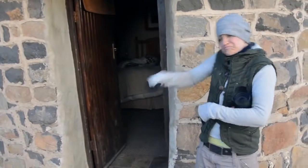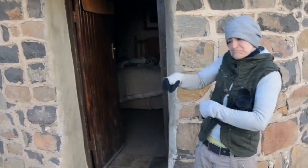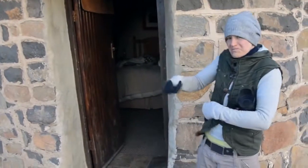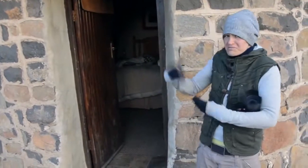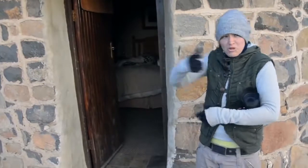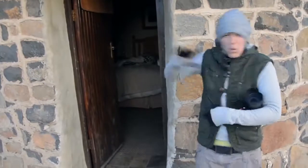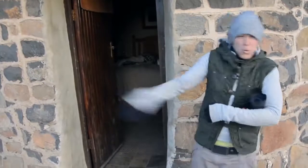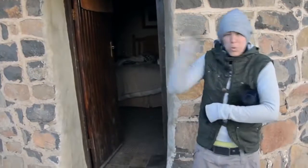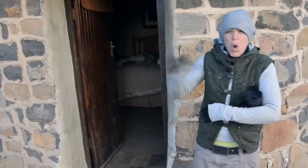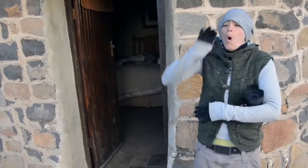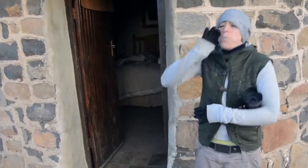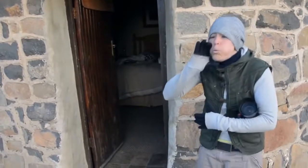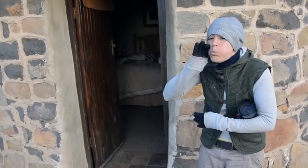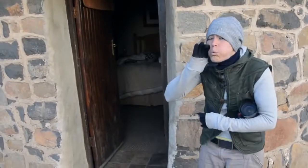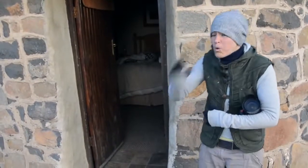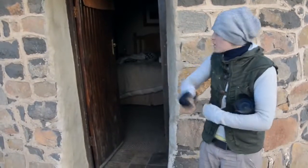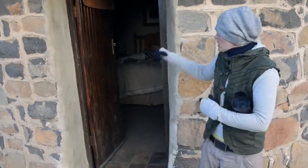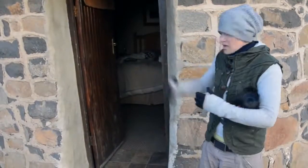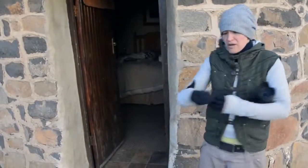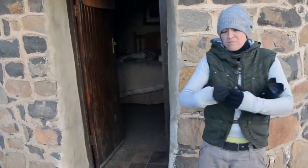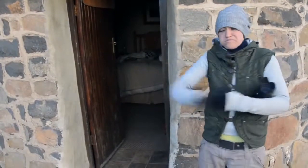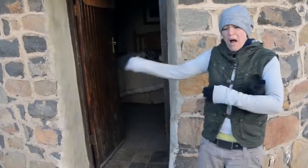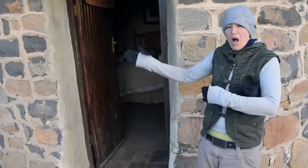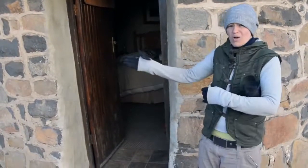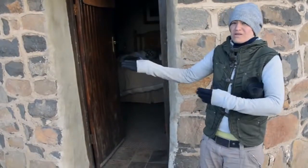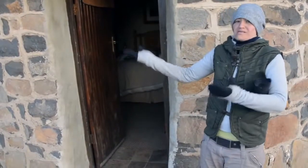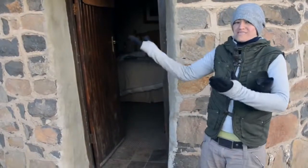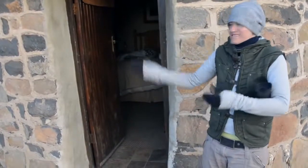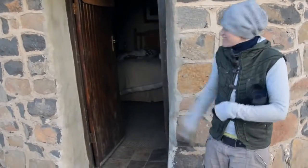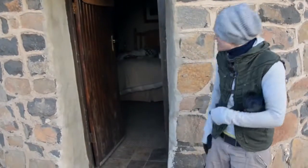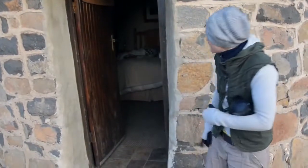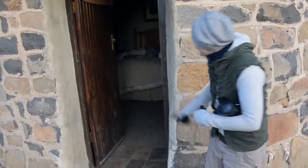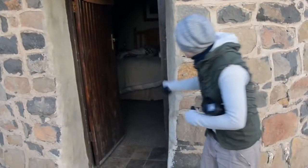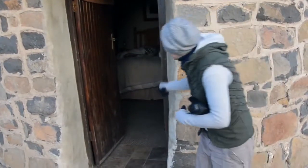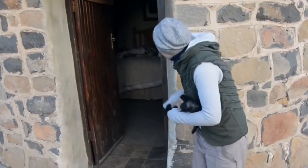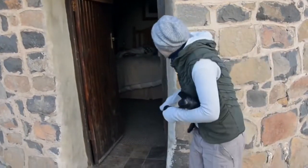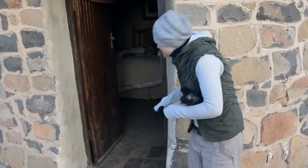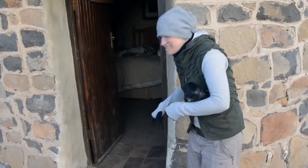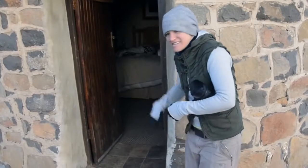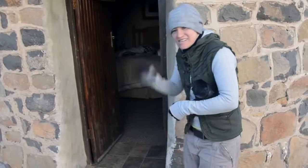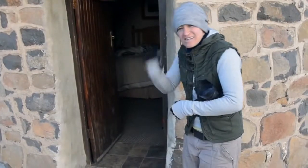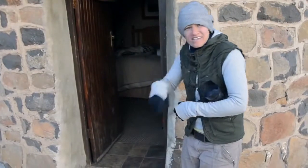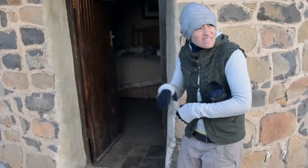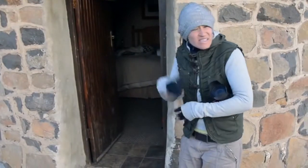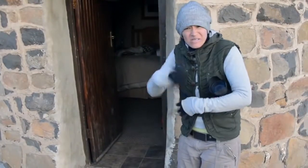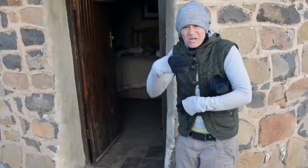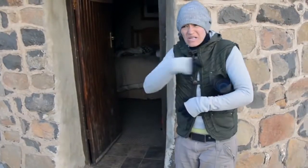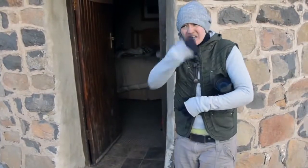as before we left, it was closed shut. All that strong winds has pushed it wide open.